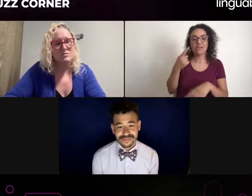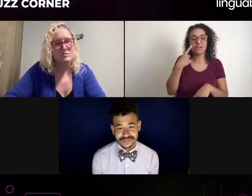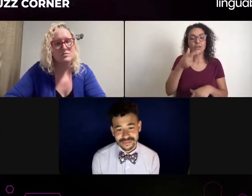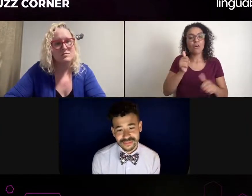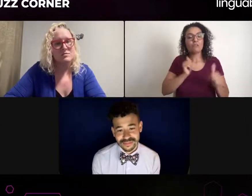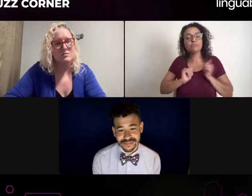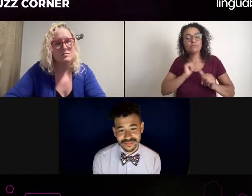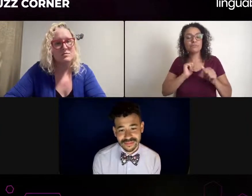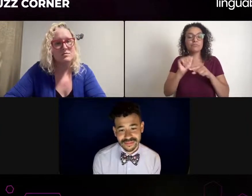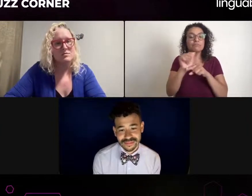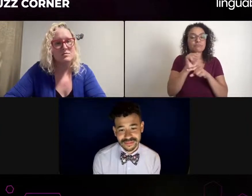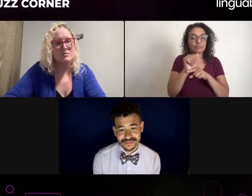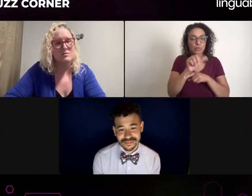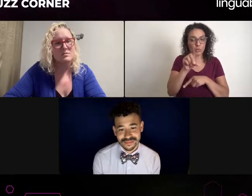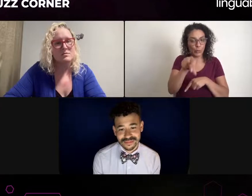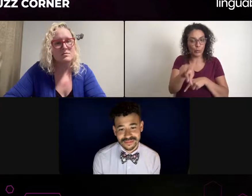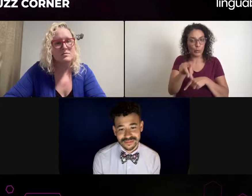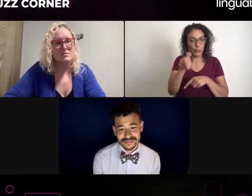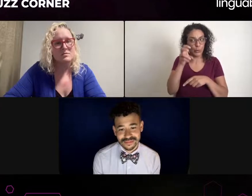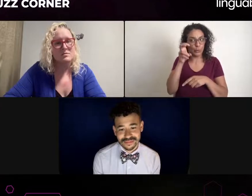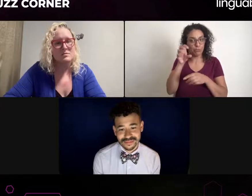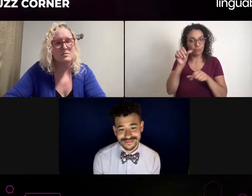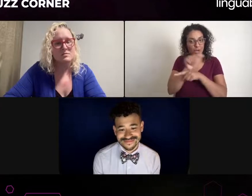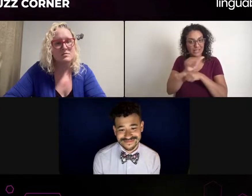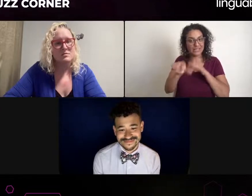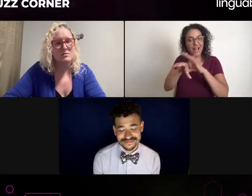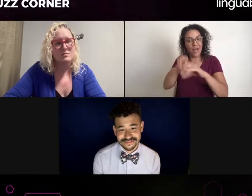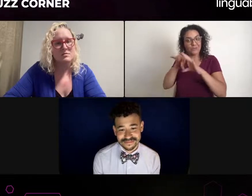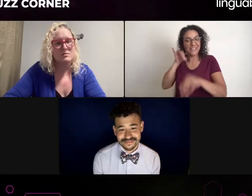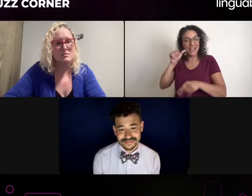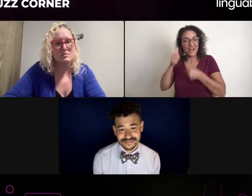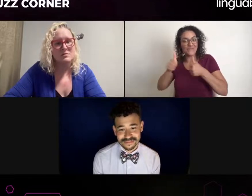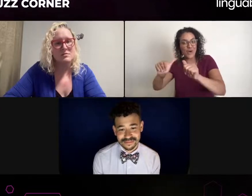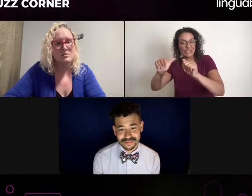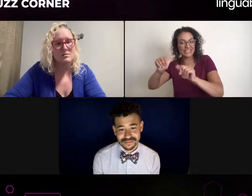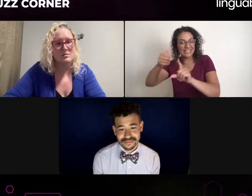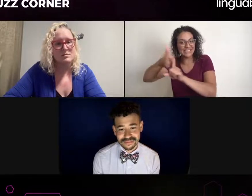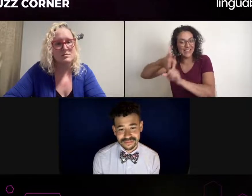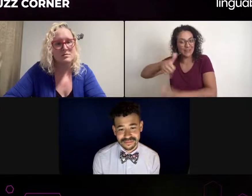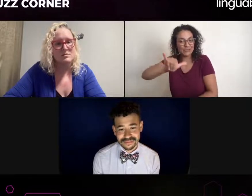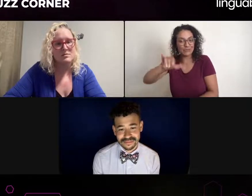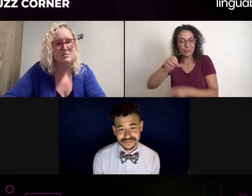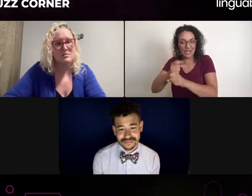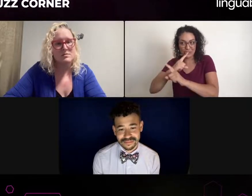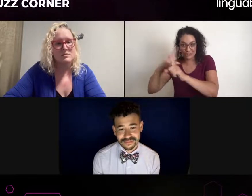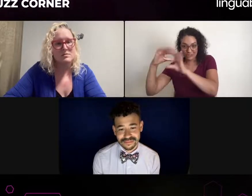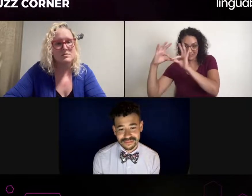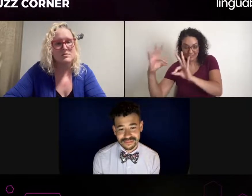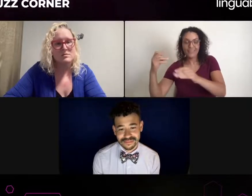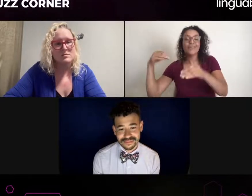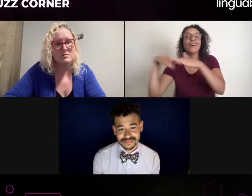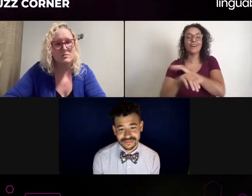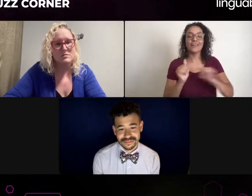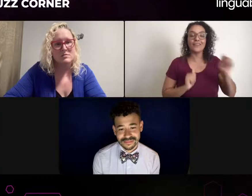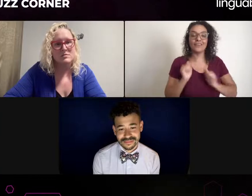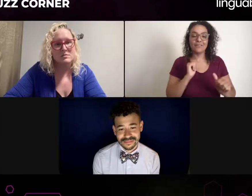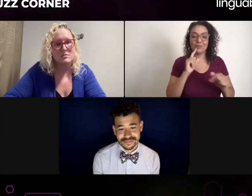and I need someone to reflect that who has that same level of energy. That's one of the things that some interpreters that I'll meet,